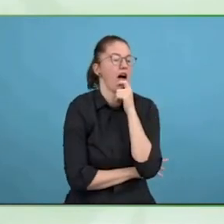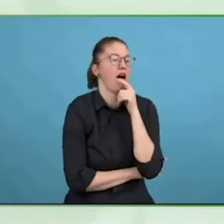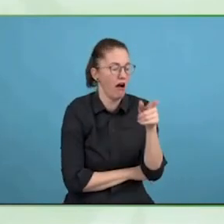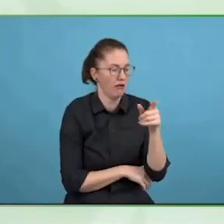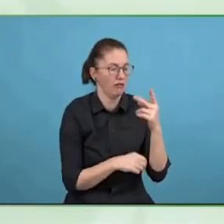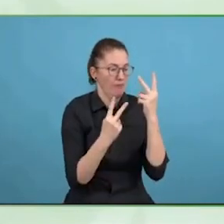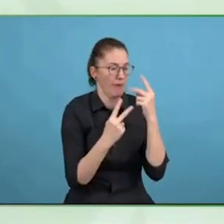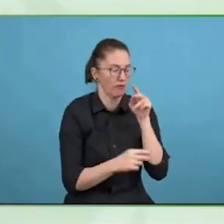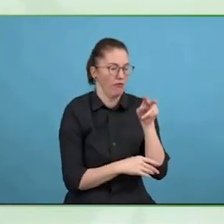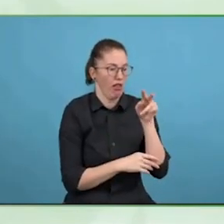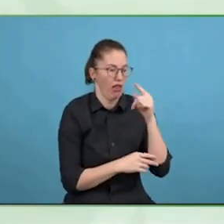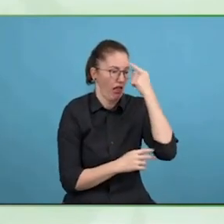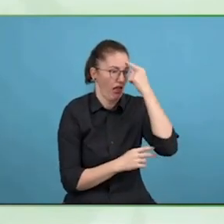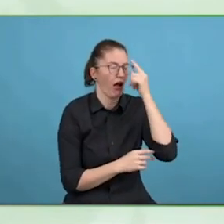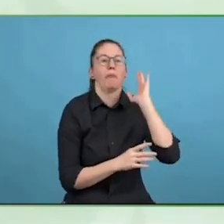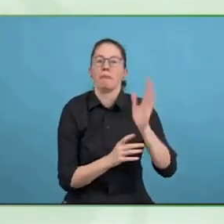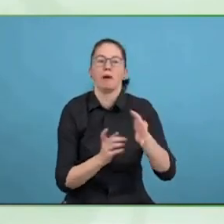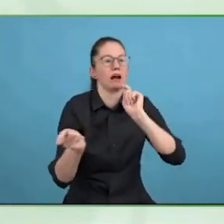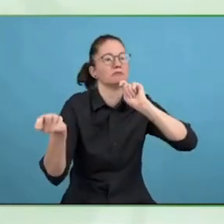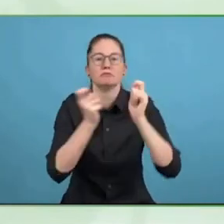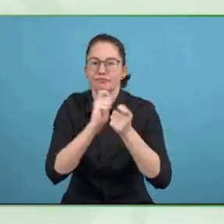We need to make sure we don't come up with the digital divide.